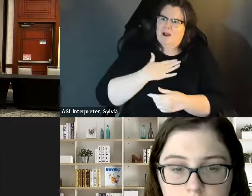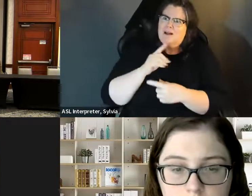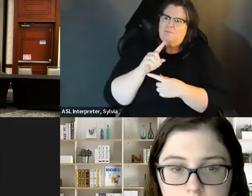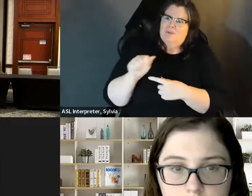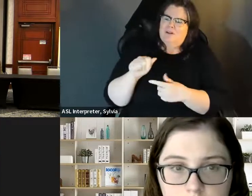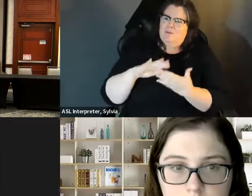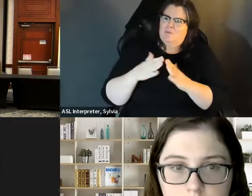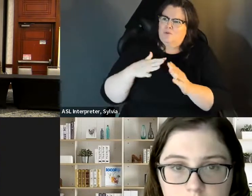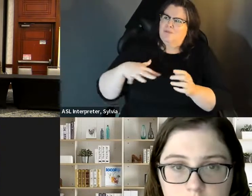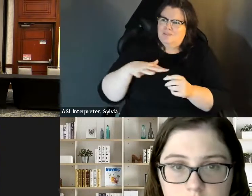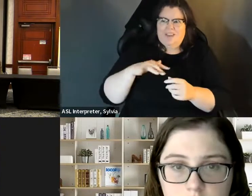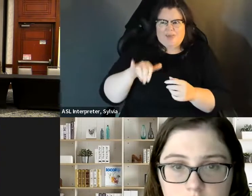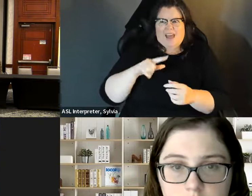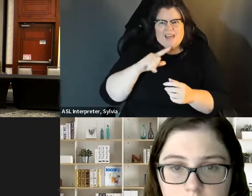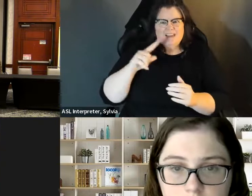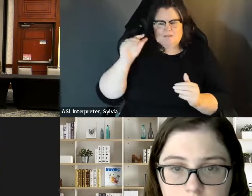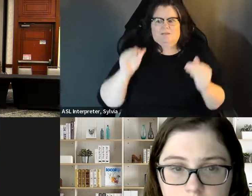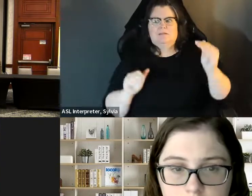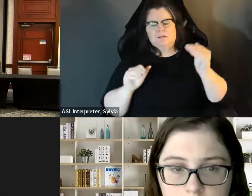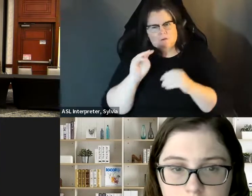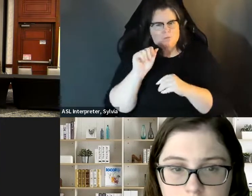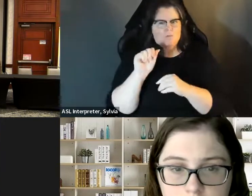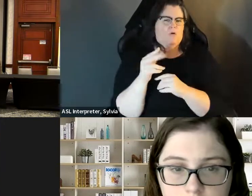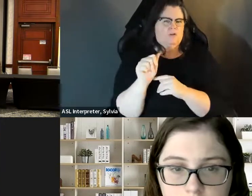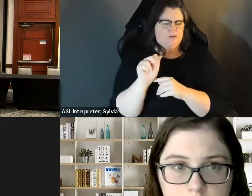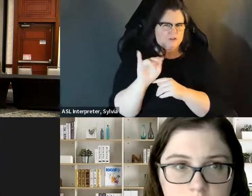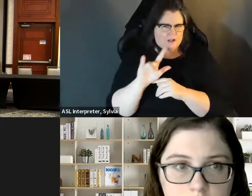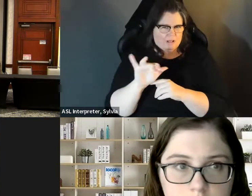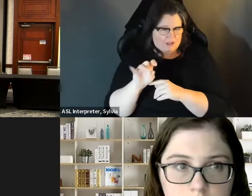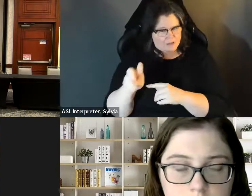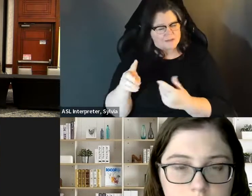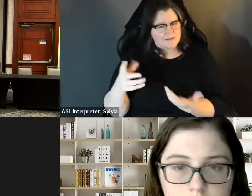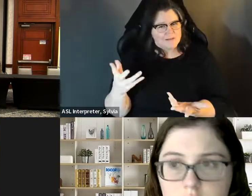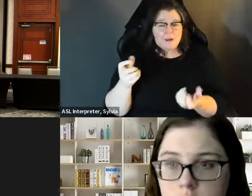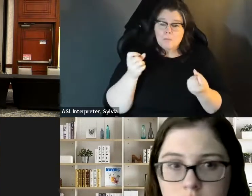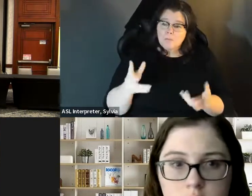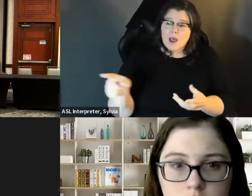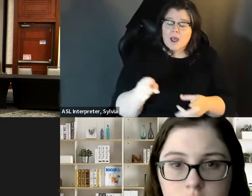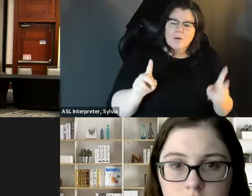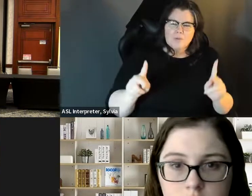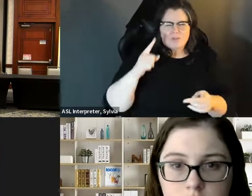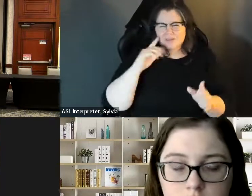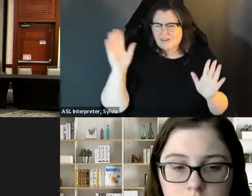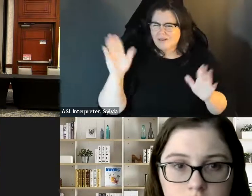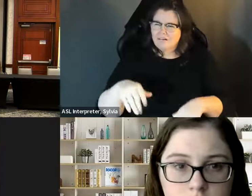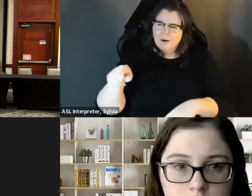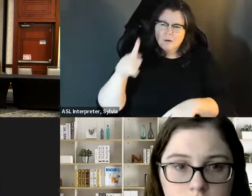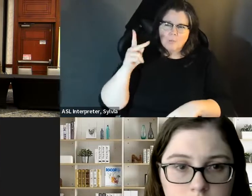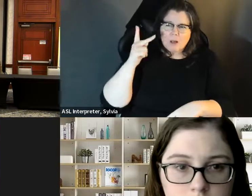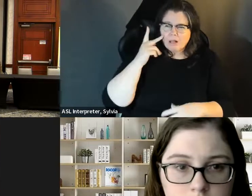like to be on, you know, very low income situations. We are the marginalized community. And so a lot of people vote We are the marginalized community. And so lot of people vote because they feel that they're not being heard, And we are that community.